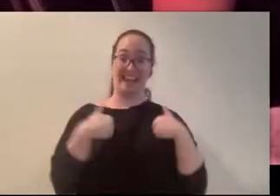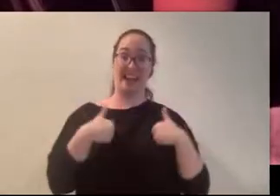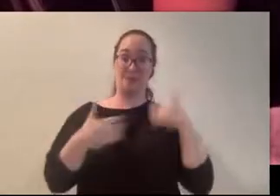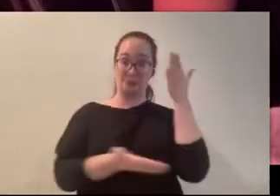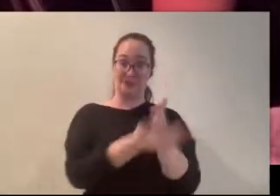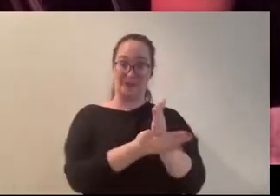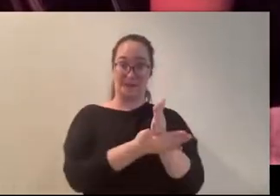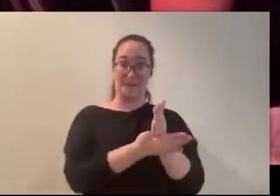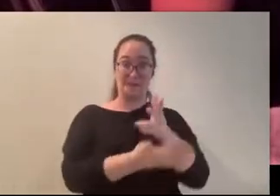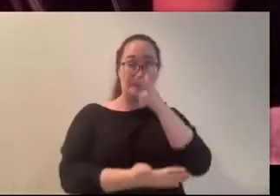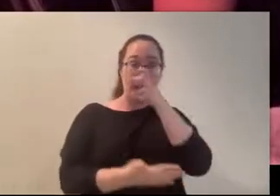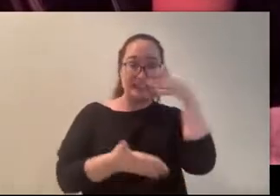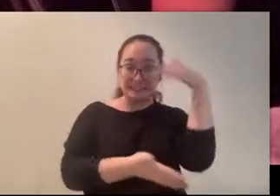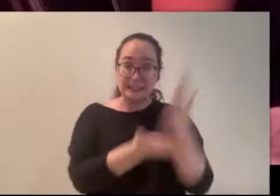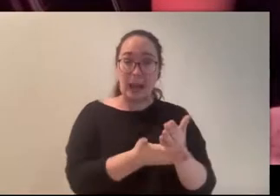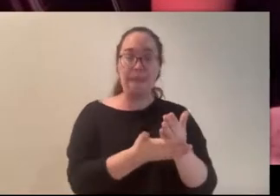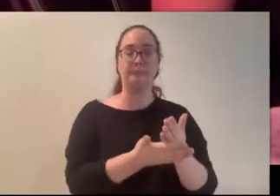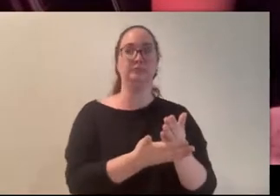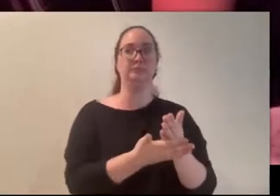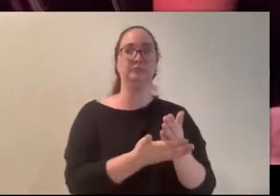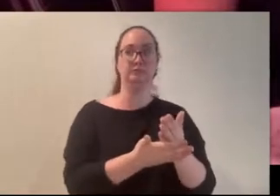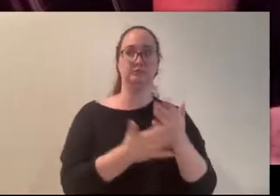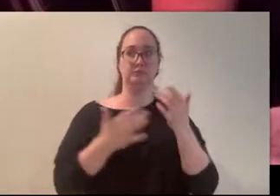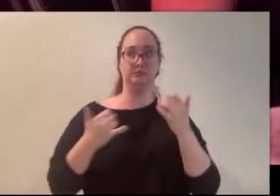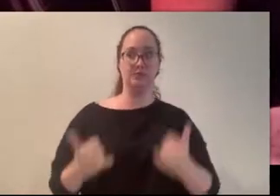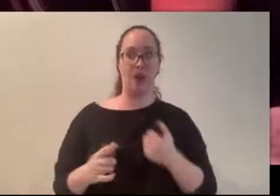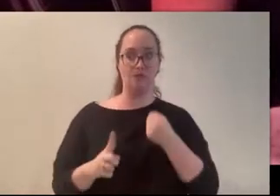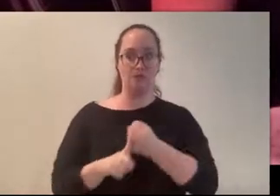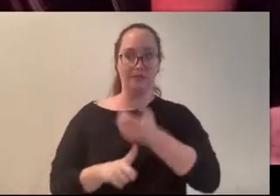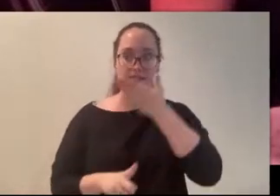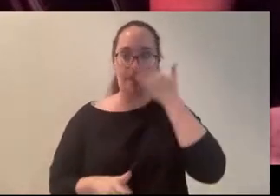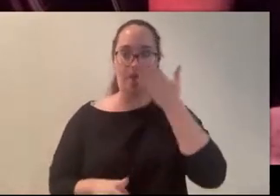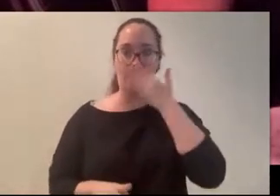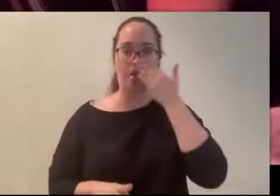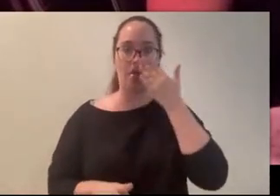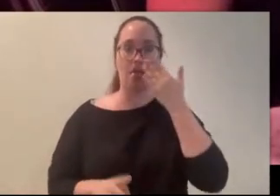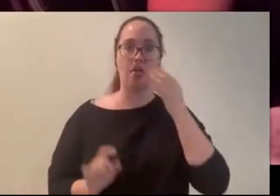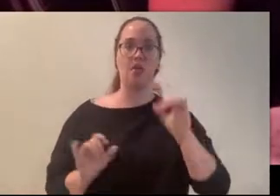stops and then it's like I can smell something and then it's just like this is really.. I don't like